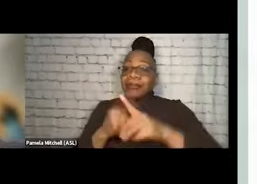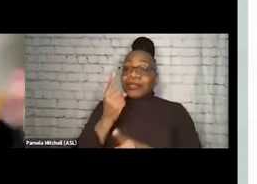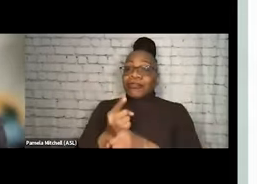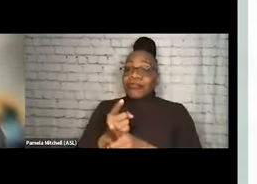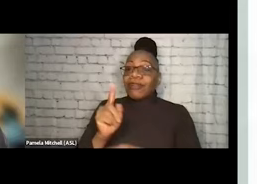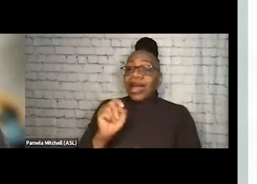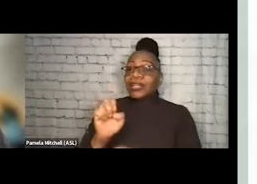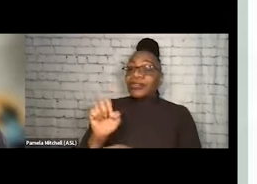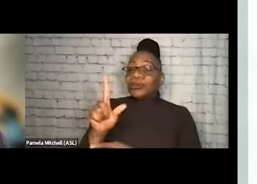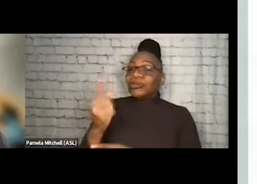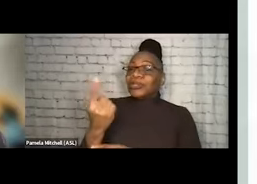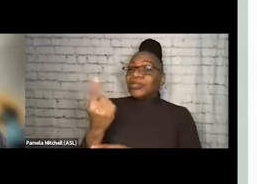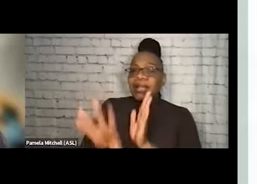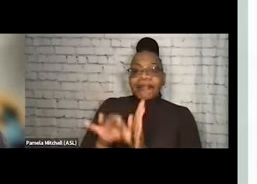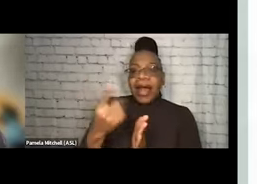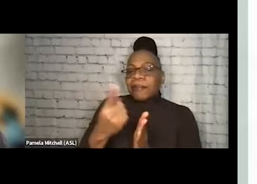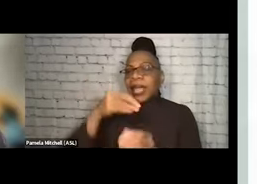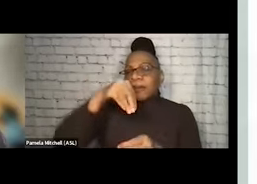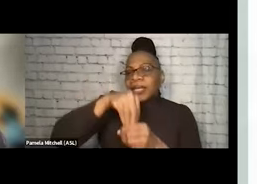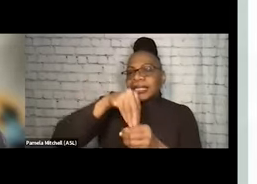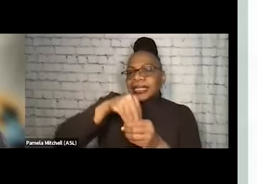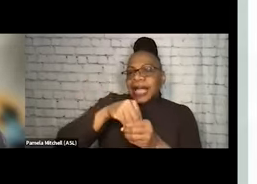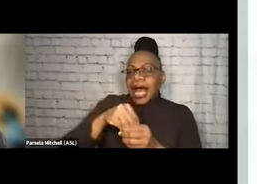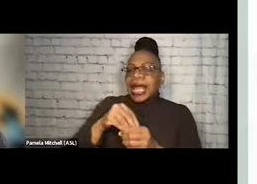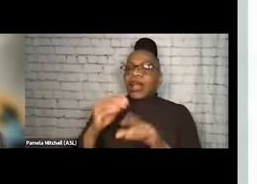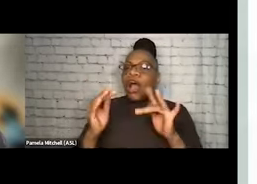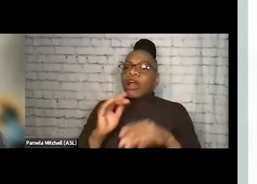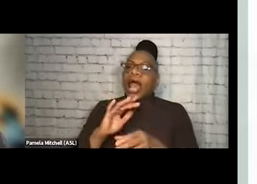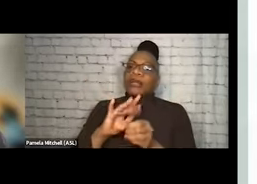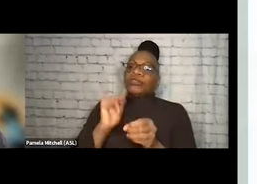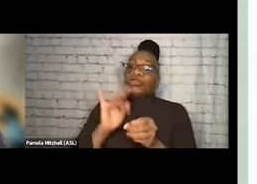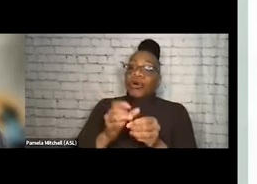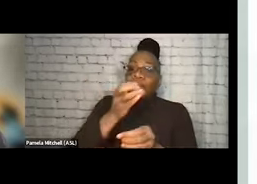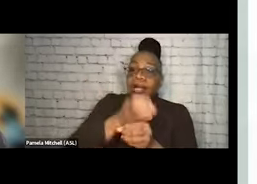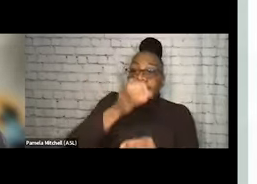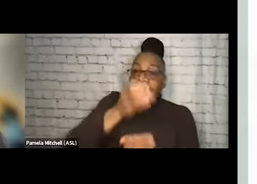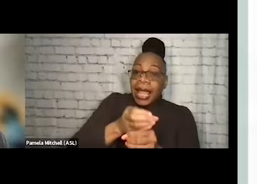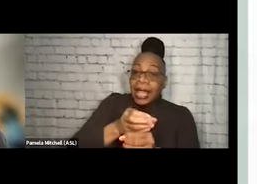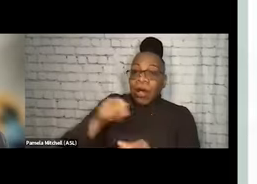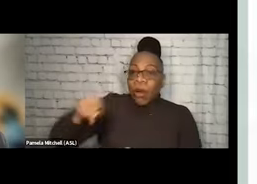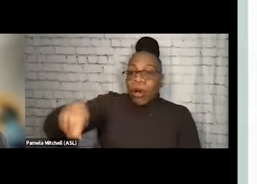the underside of a soda can, a spoon, but literally something picked up off the ground could end up doing that job